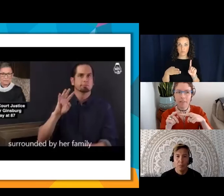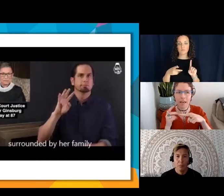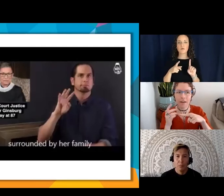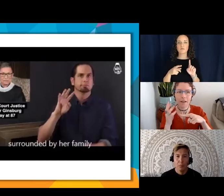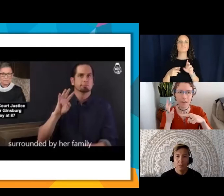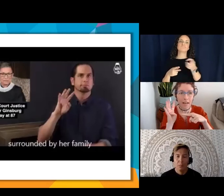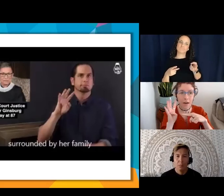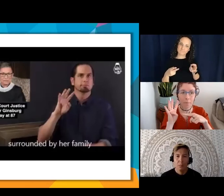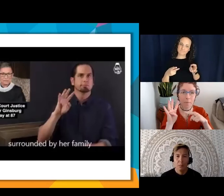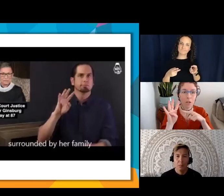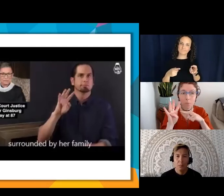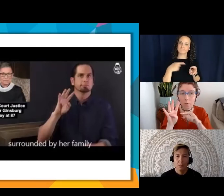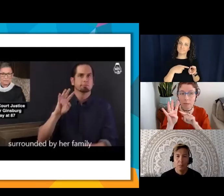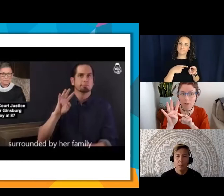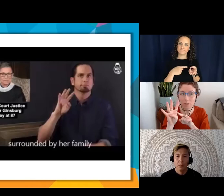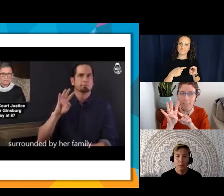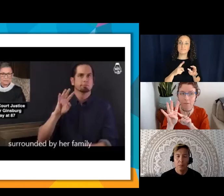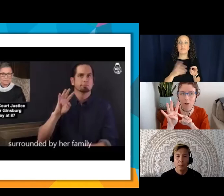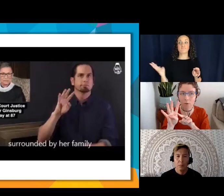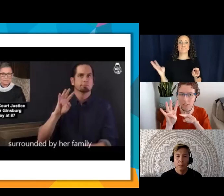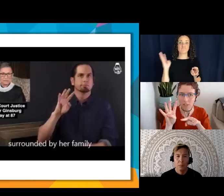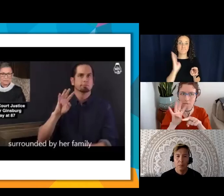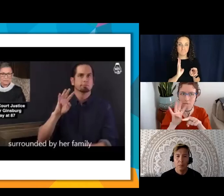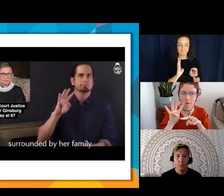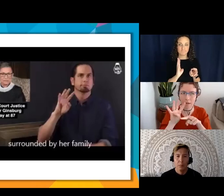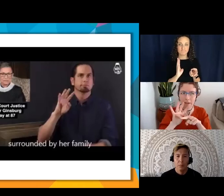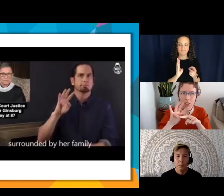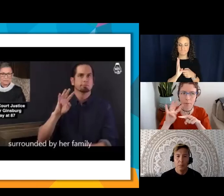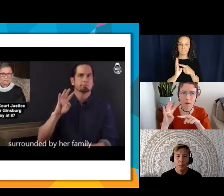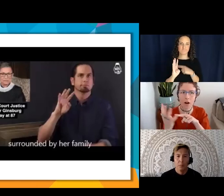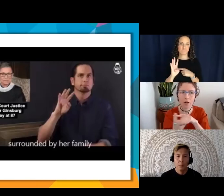then animate multiple people classifier, which is this kind of hand shape, are going to be